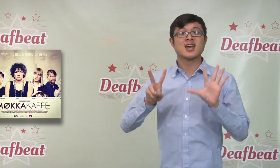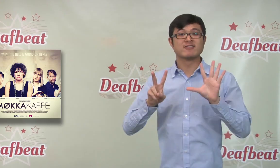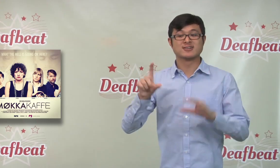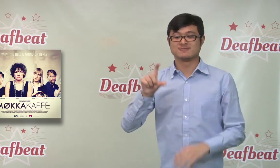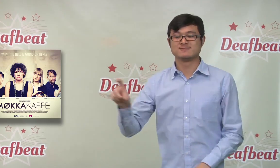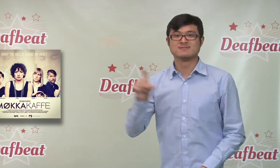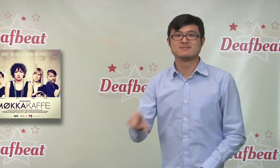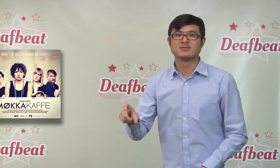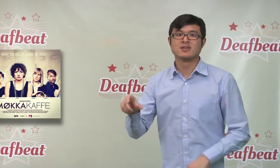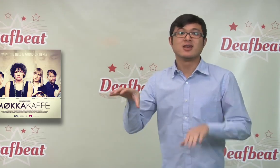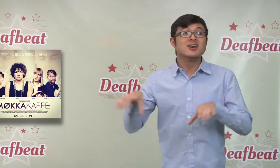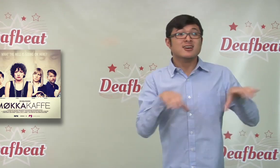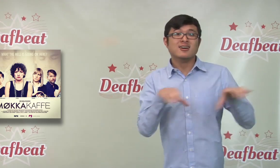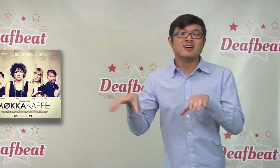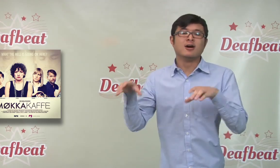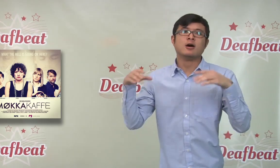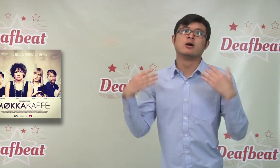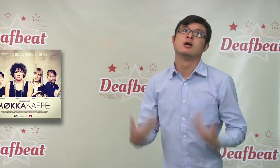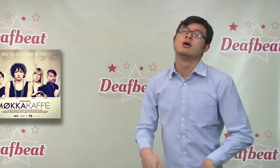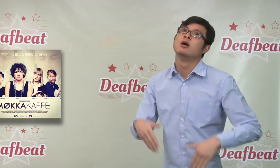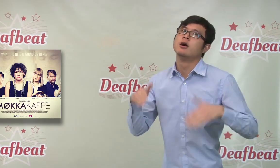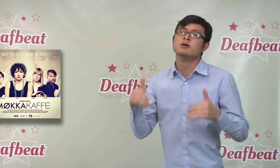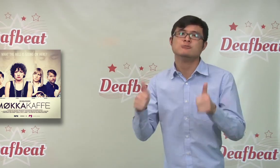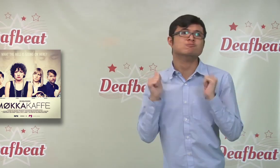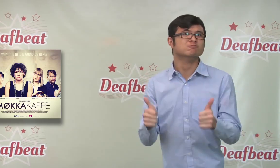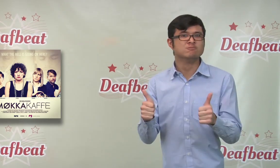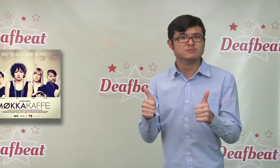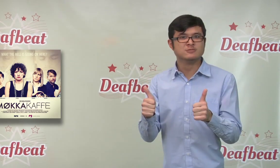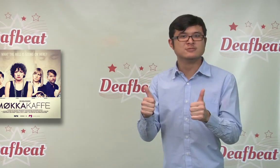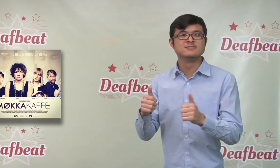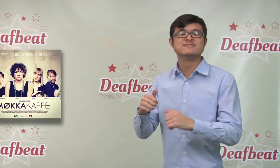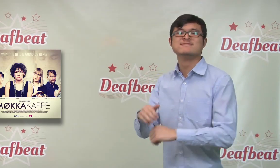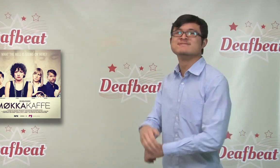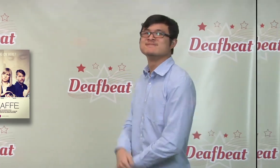and the actors impressive!